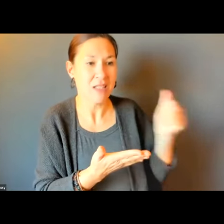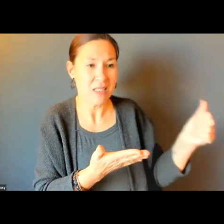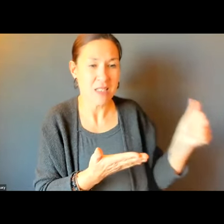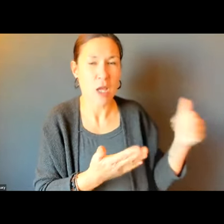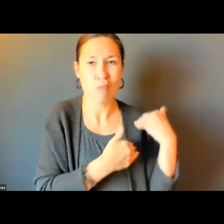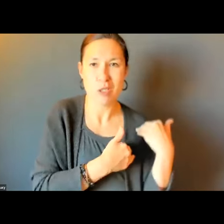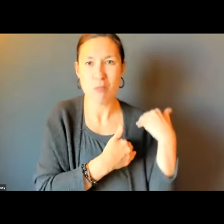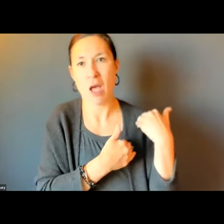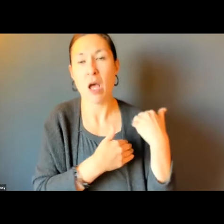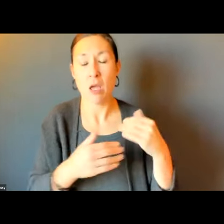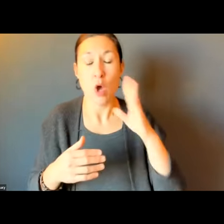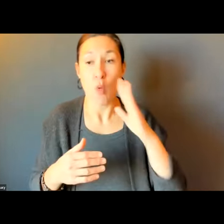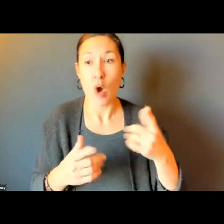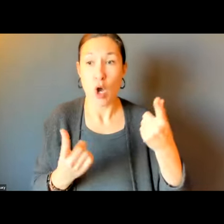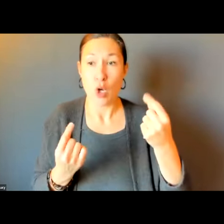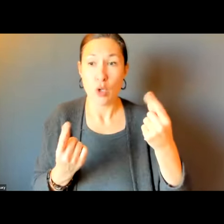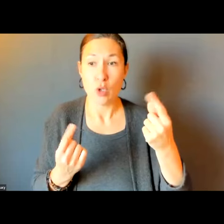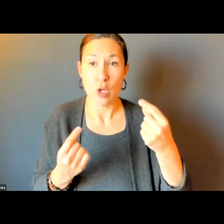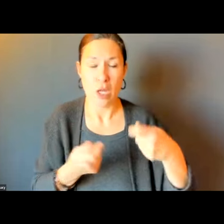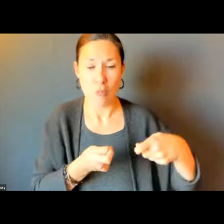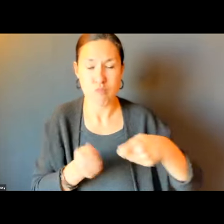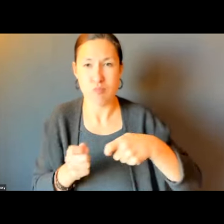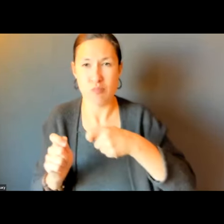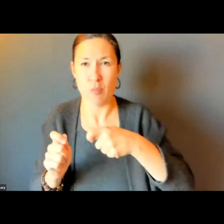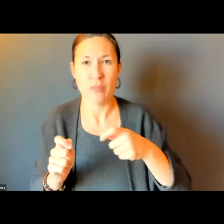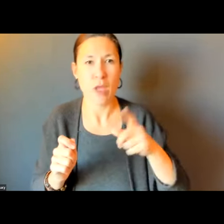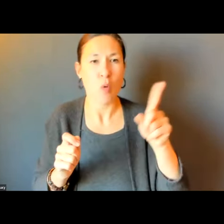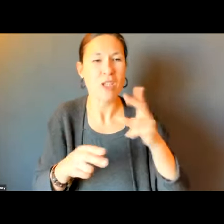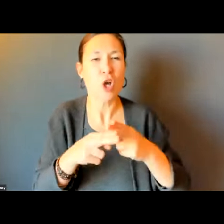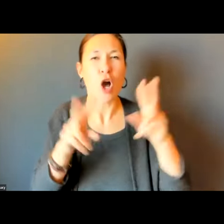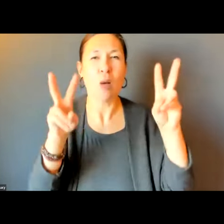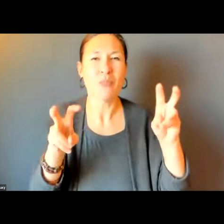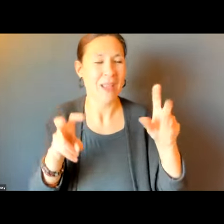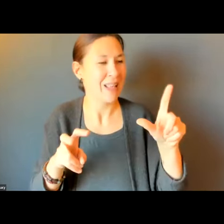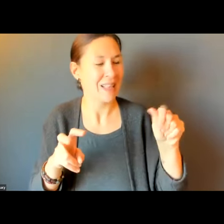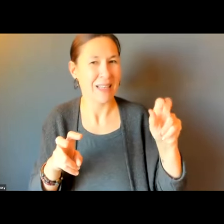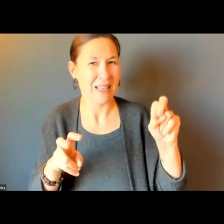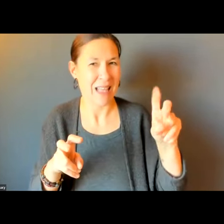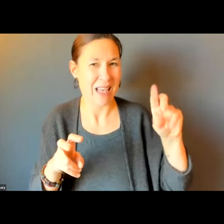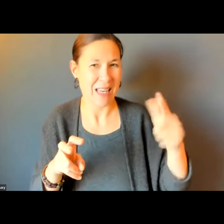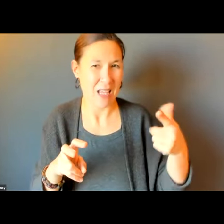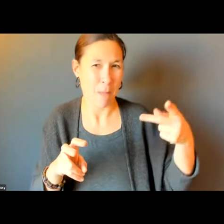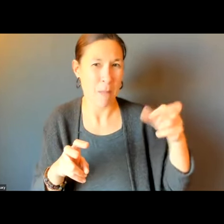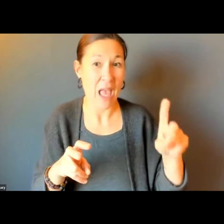WHAT WE'LL DO, THE CONTRACTOR WILL GO IN AND REMOVE SNOW FROM THE FRONT, WHAT WE CALL THE